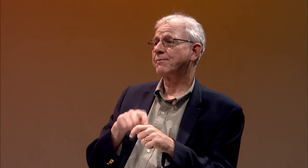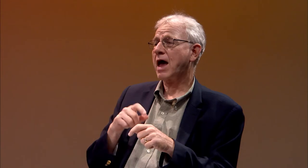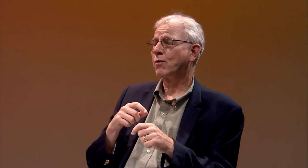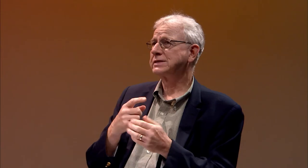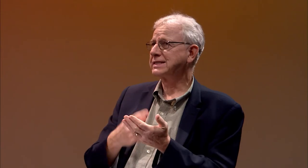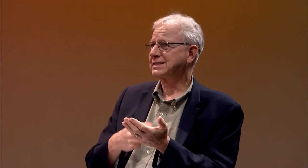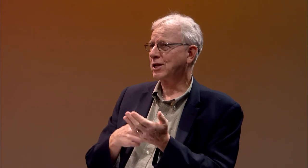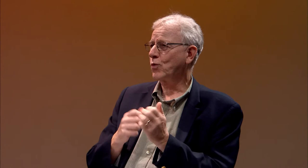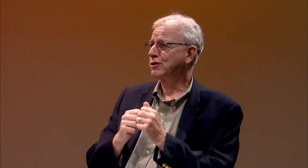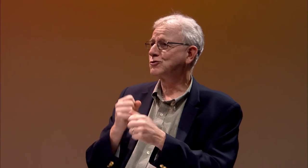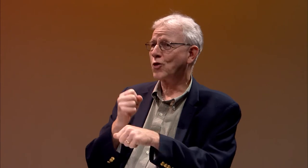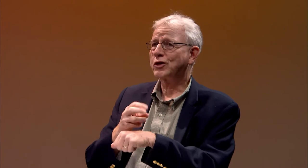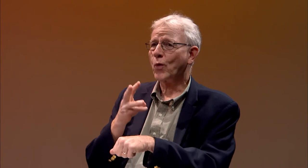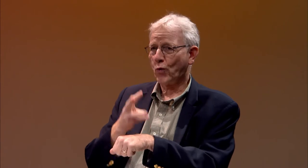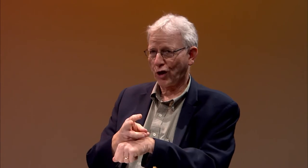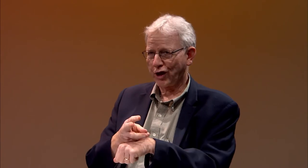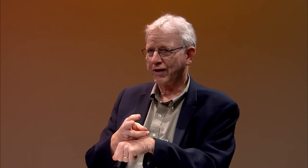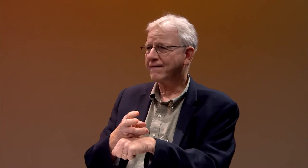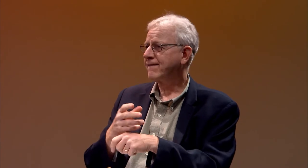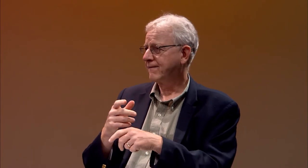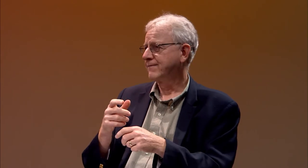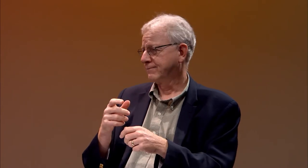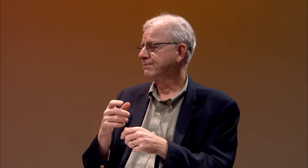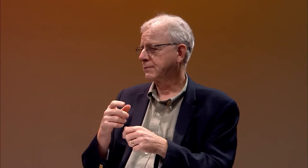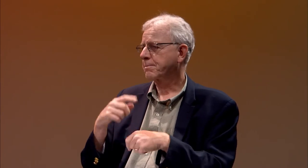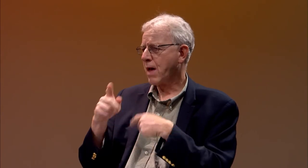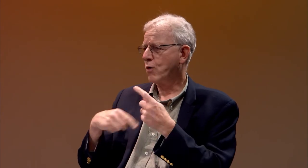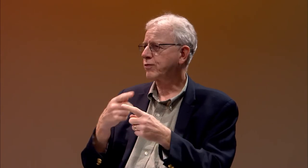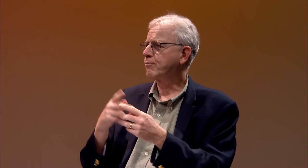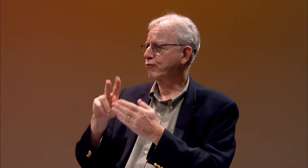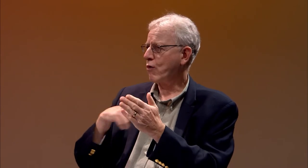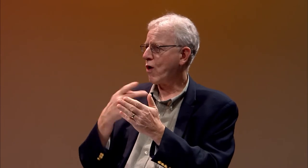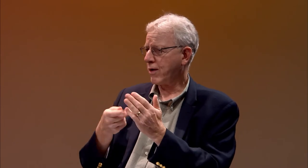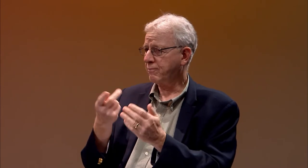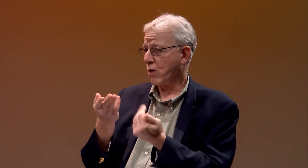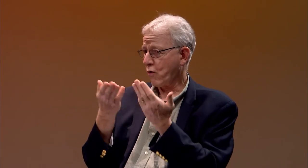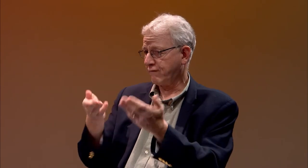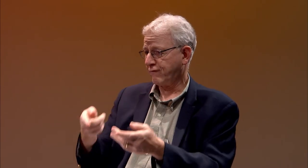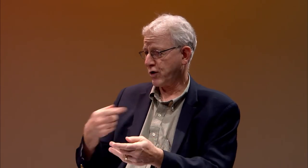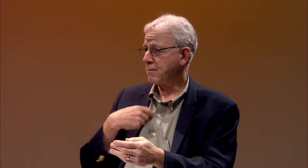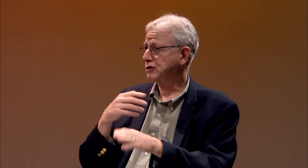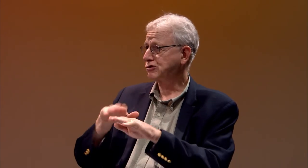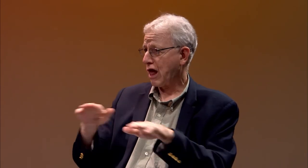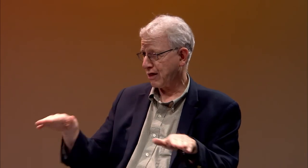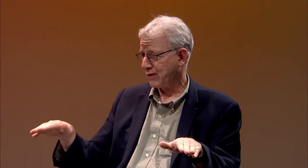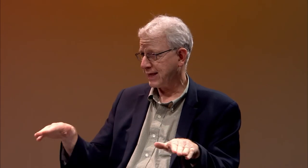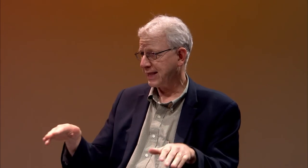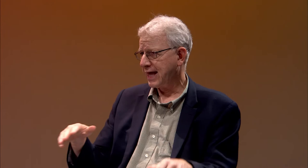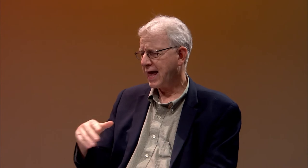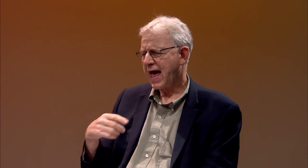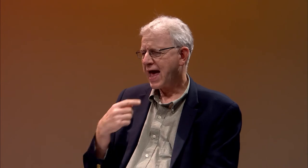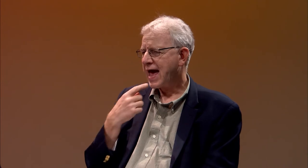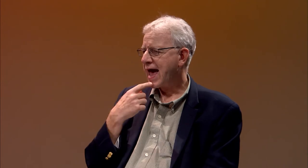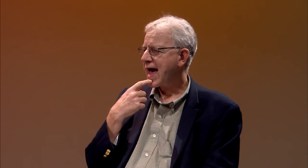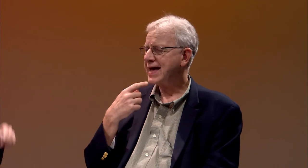and we talked to the social worker about the program being offered to my children,